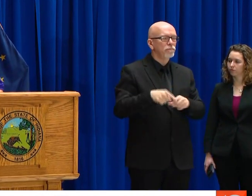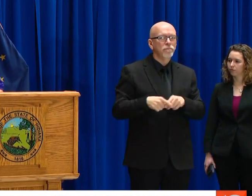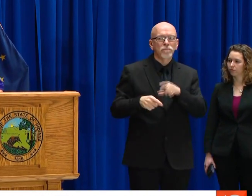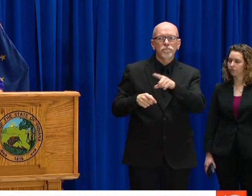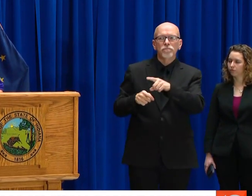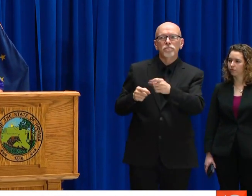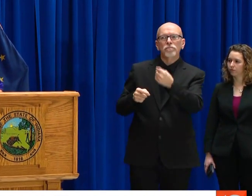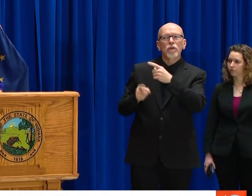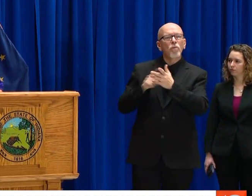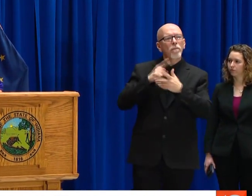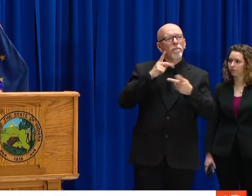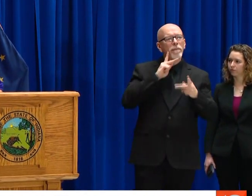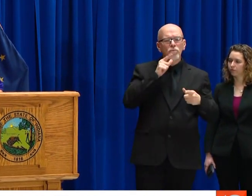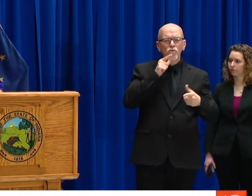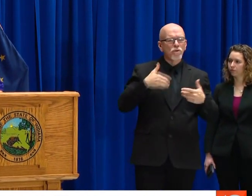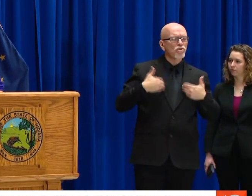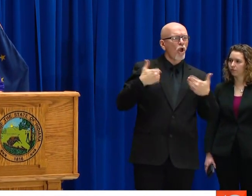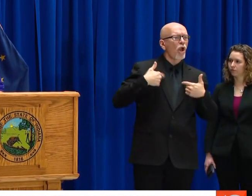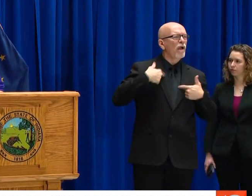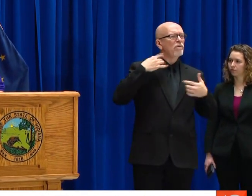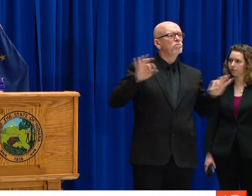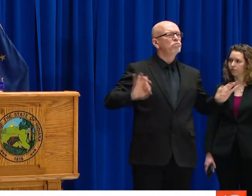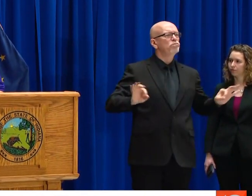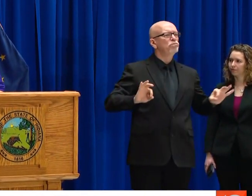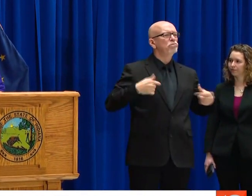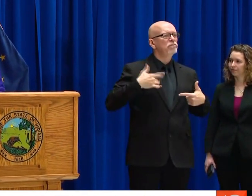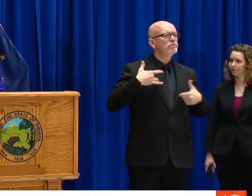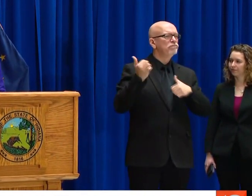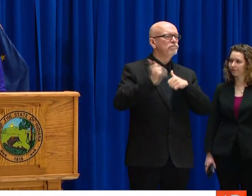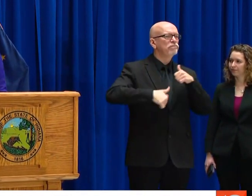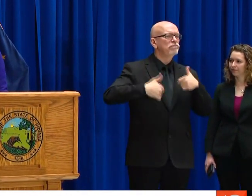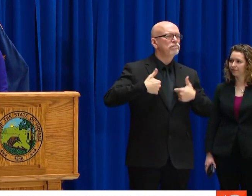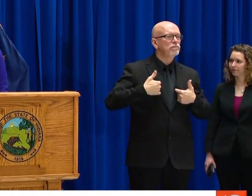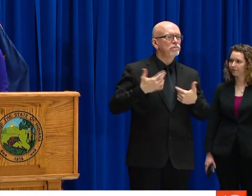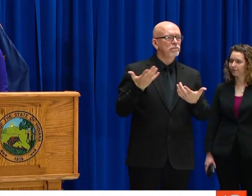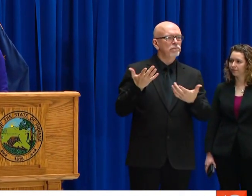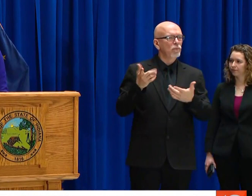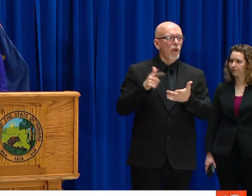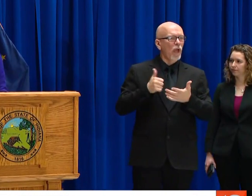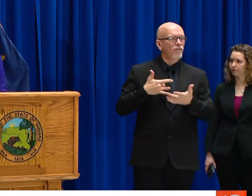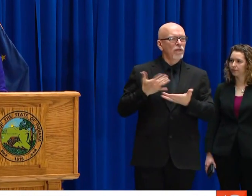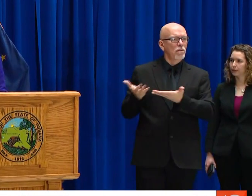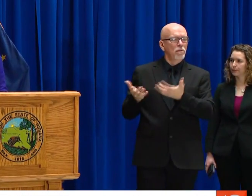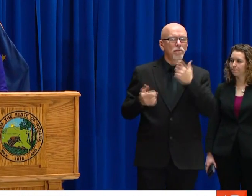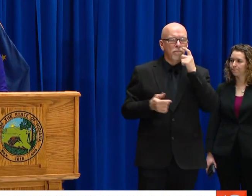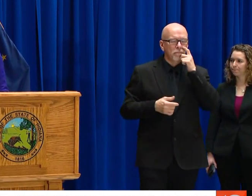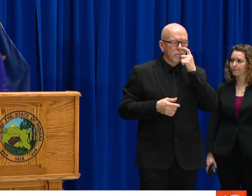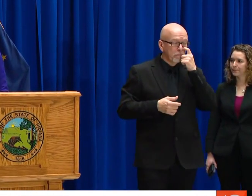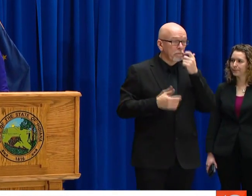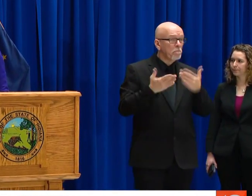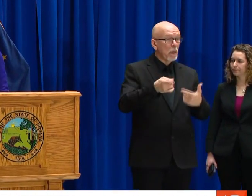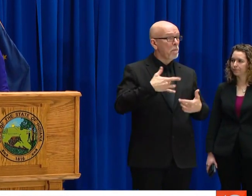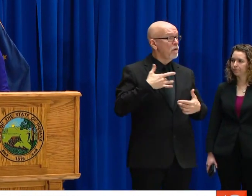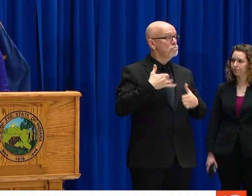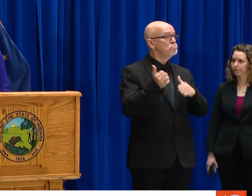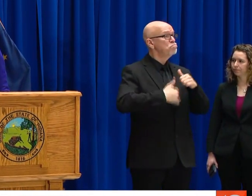OVER THE AGE OF 60 WITH OTHER CHRONIC CONDITIONS. WHAT WOULD YOU SAY TO PEOPLE WHO ARE YOUNGER WHO FEEL